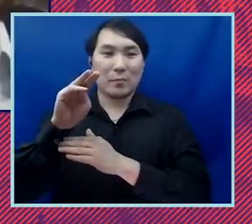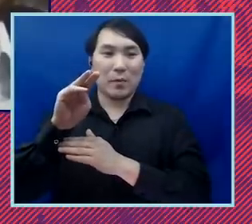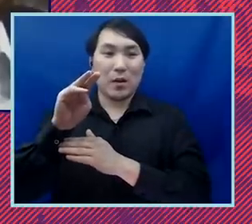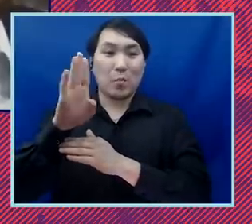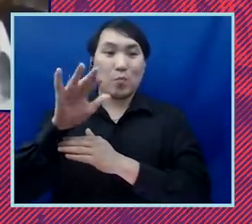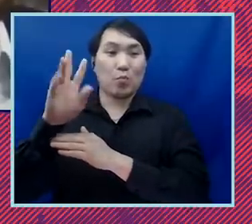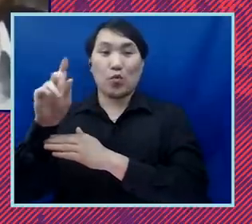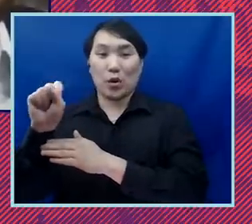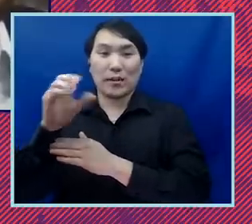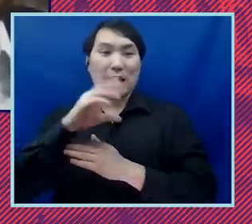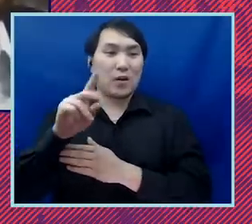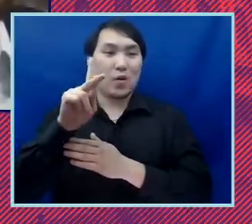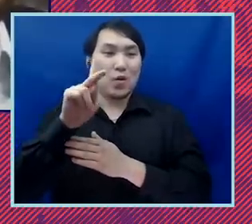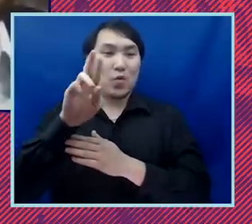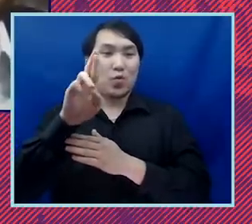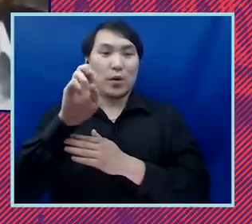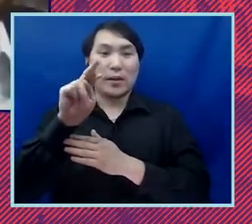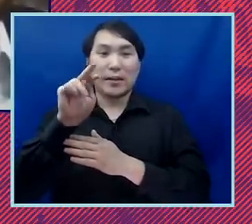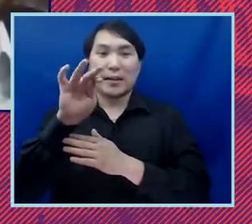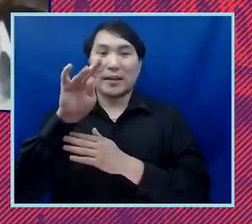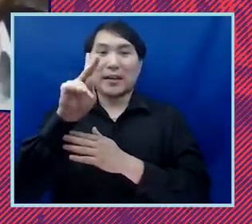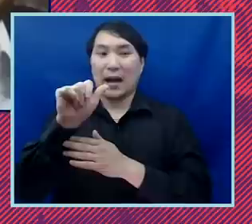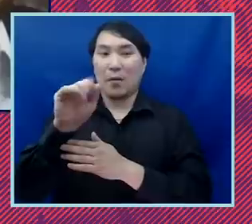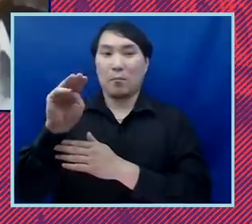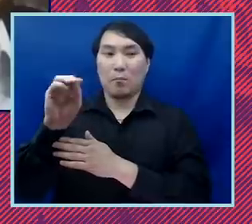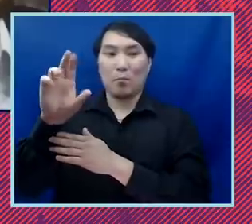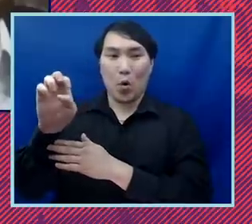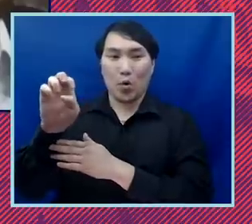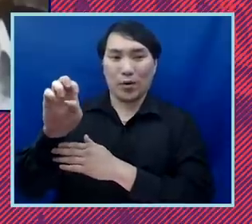brooks the campaign strategist in our national political advocacy department hello my friends